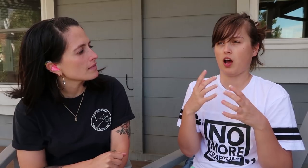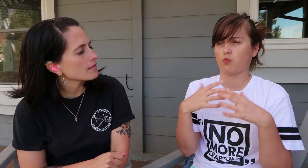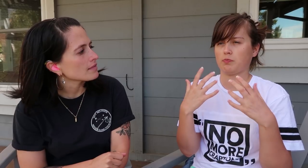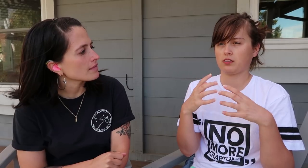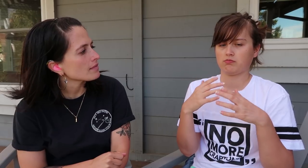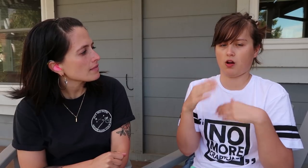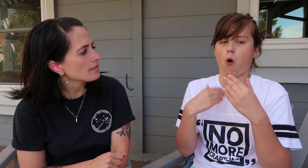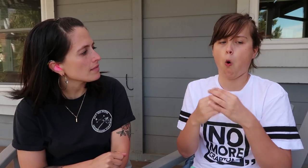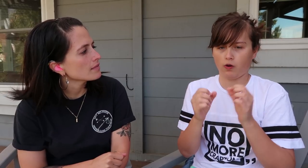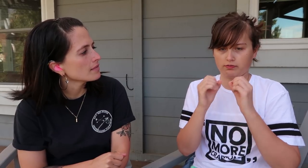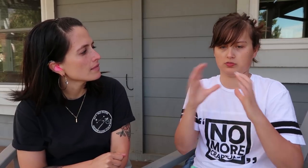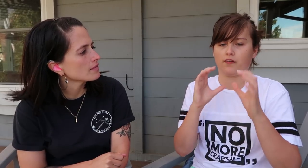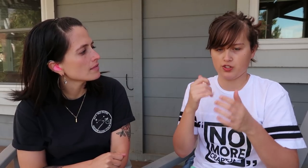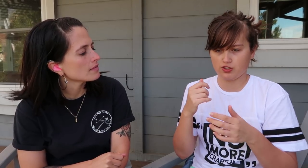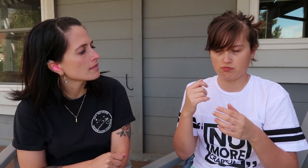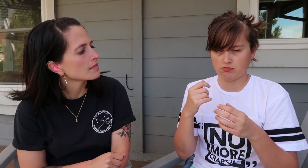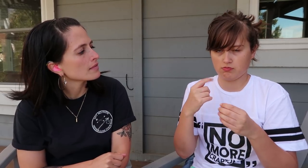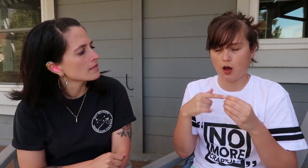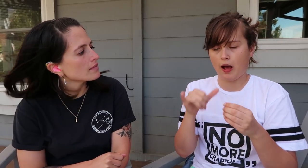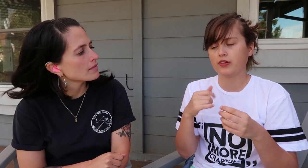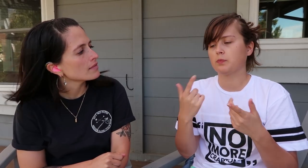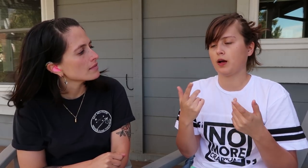I don’t want to make a whole conversation about this right now,